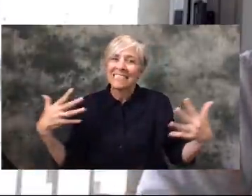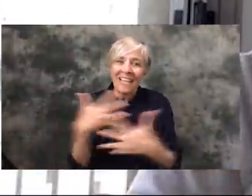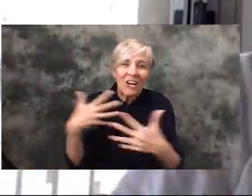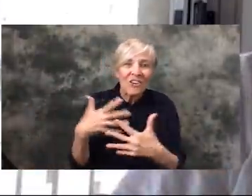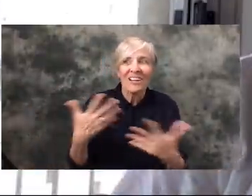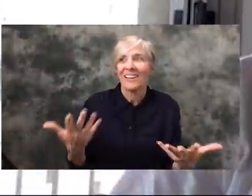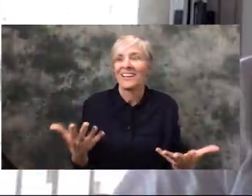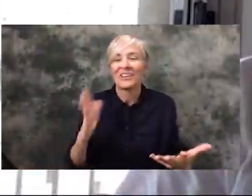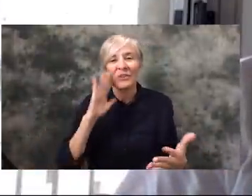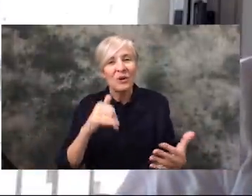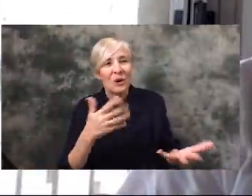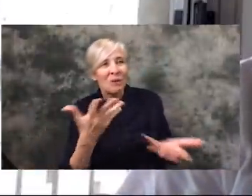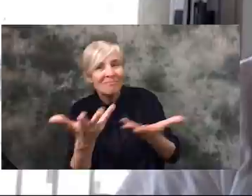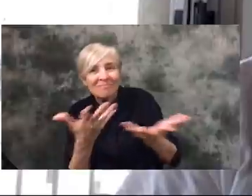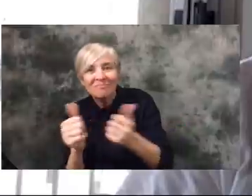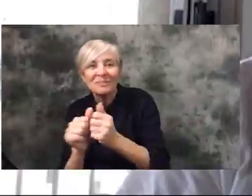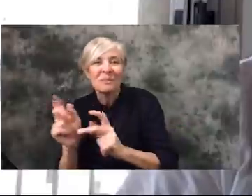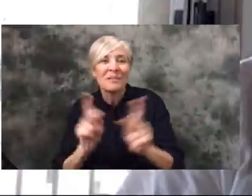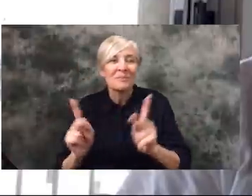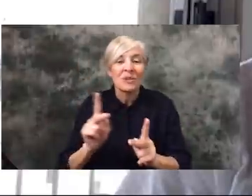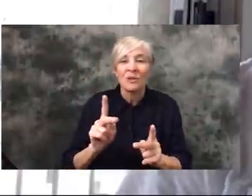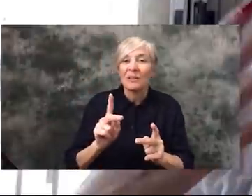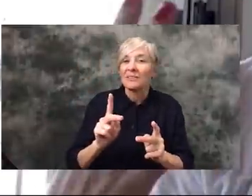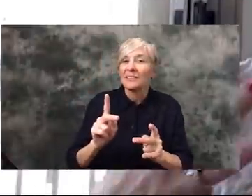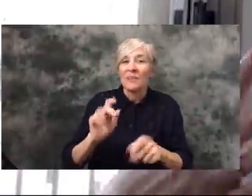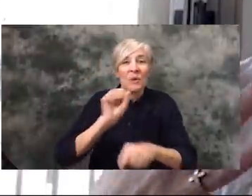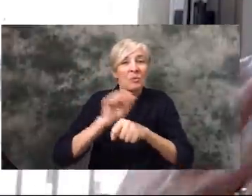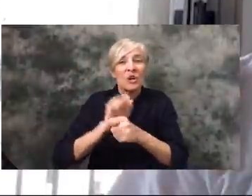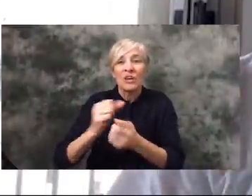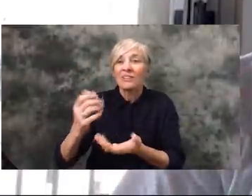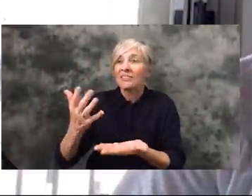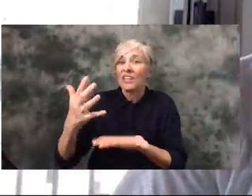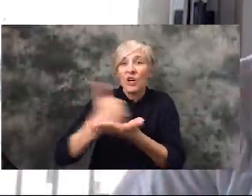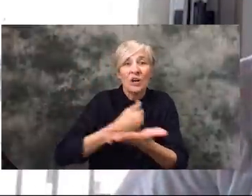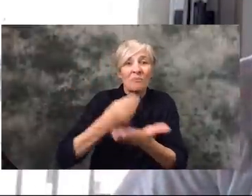speaking to people, you know. Because a lot of people live week-to-week and you